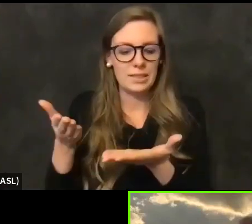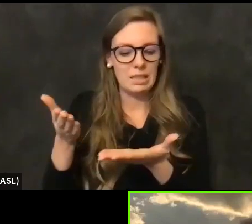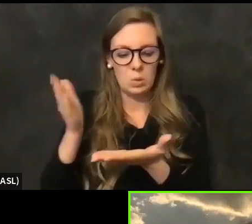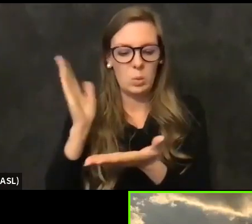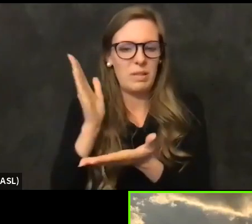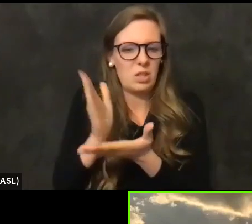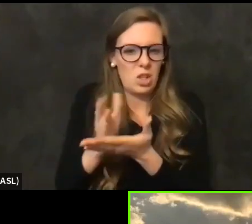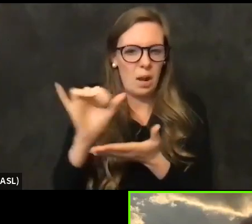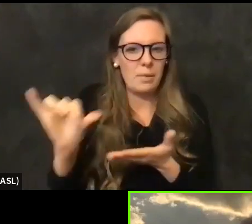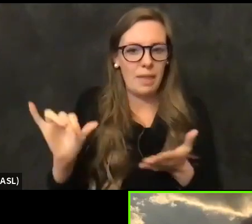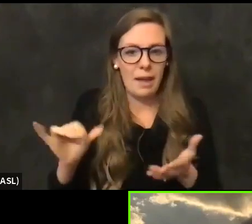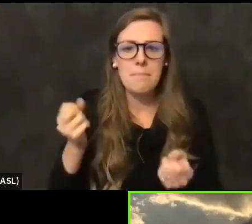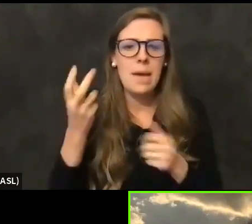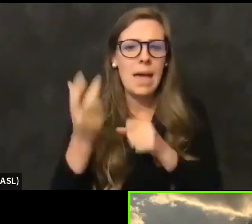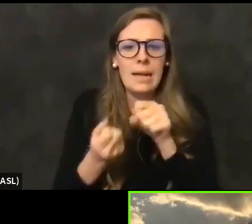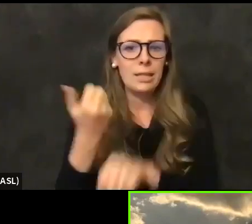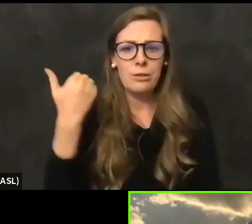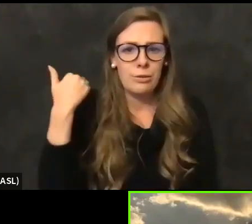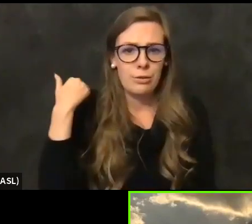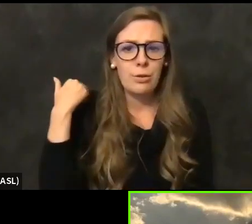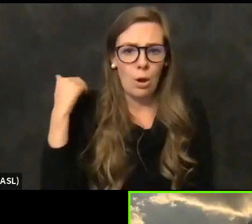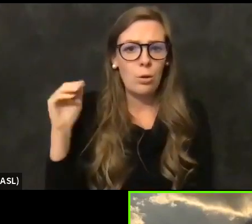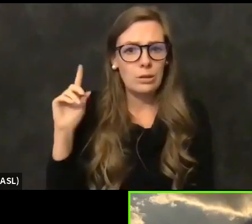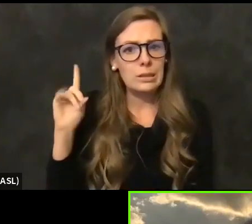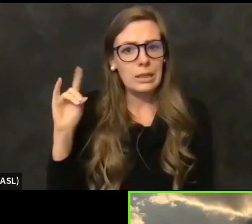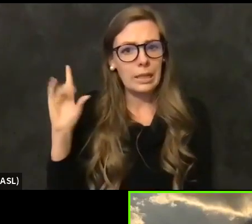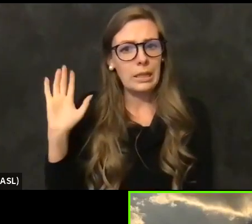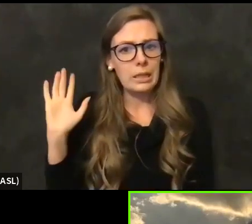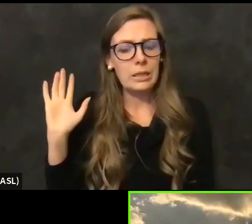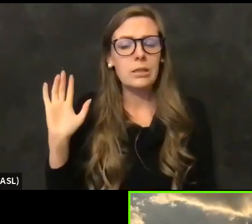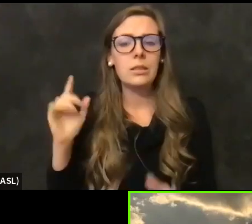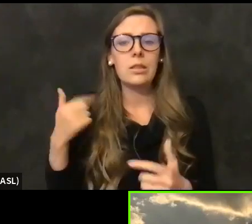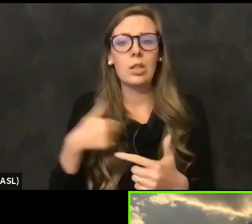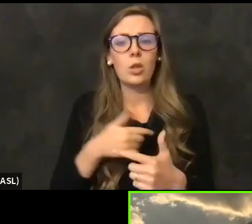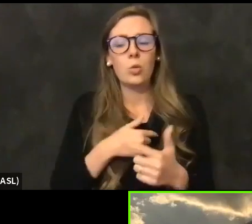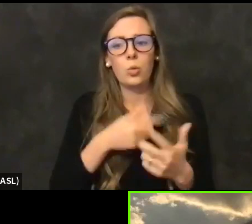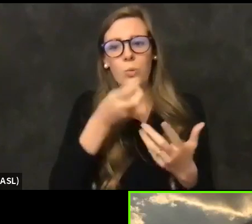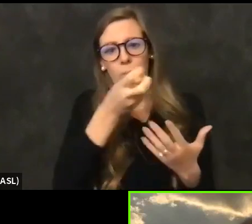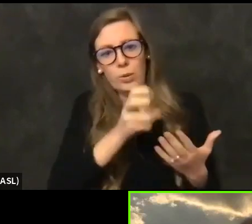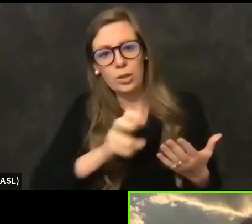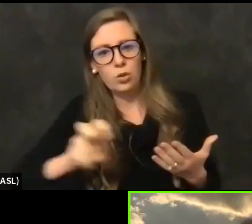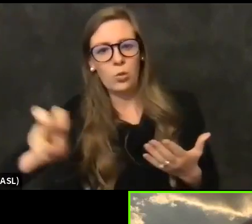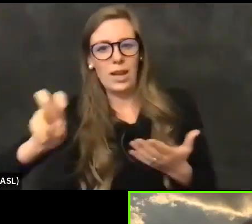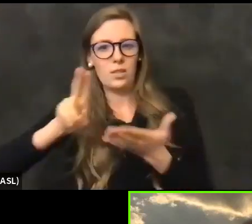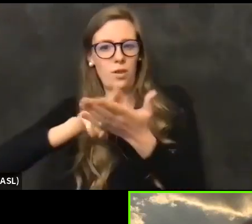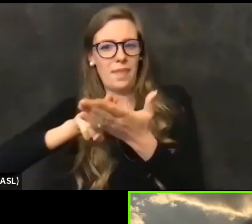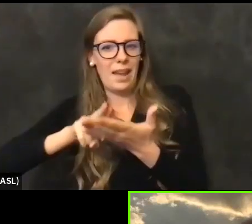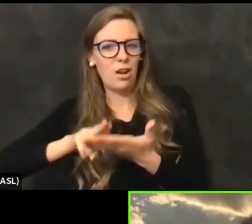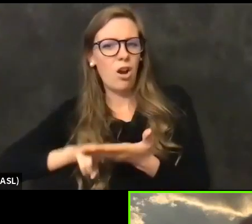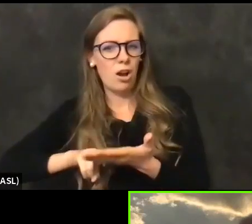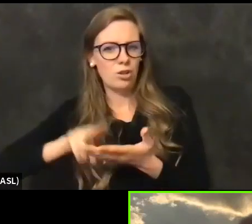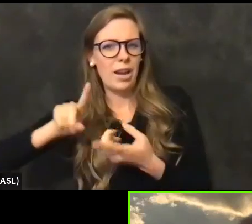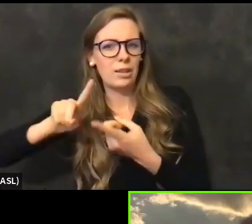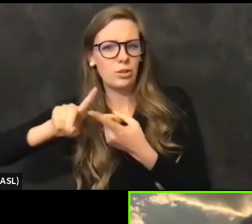Years ago, when we when we transferred or contracted that over to the state campus,